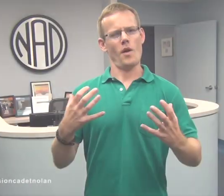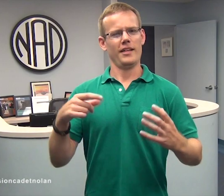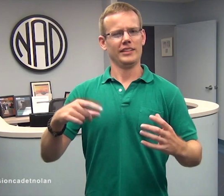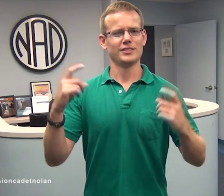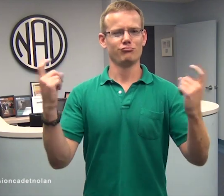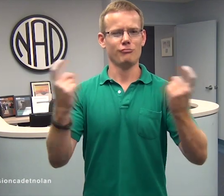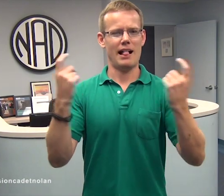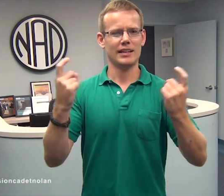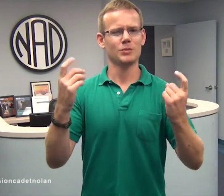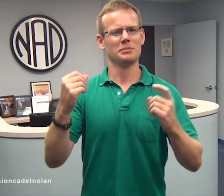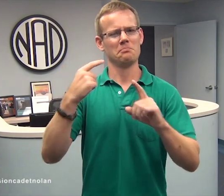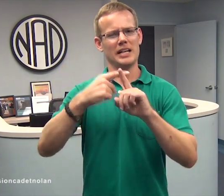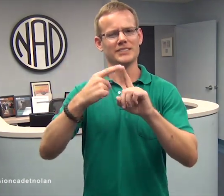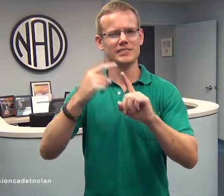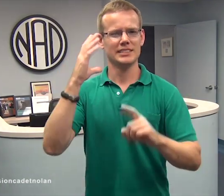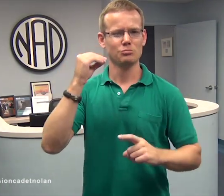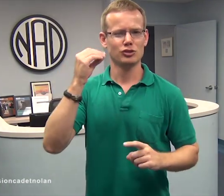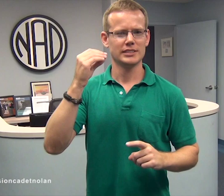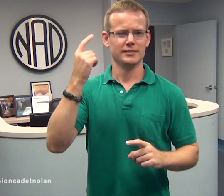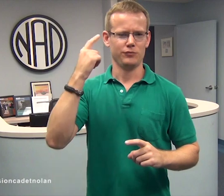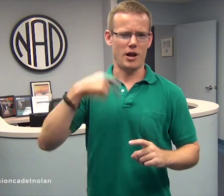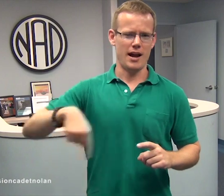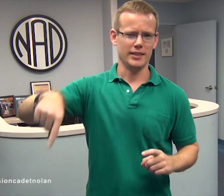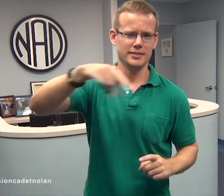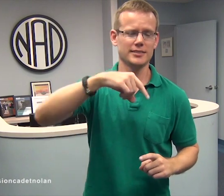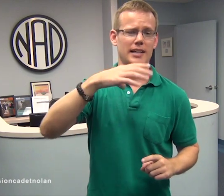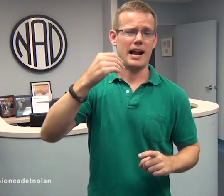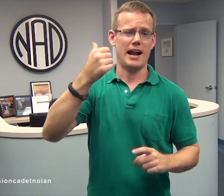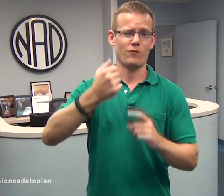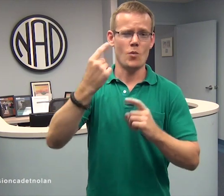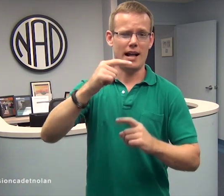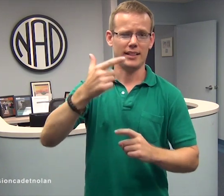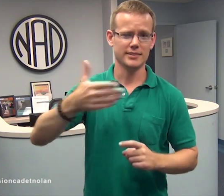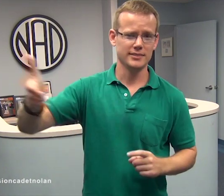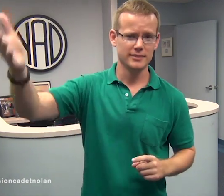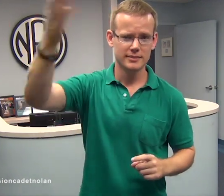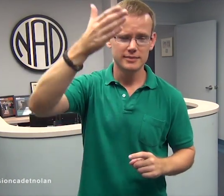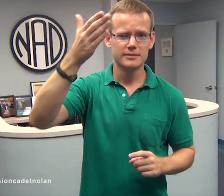Remember we want this rally to be a positive experience for all of us.